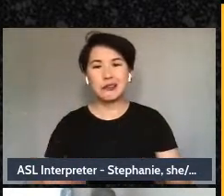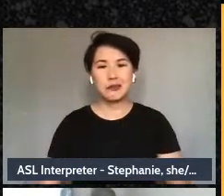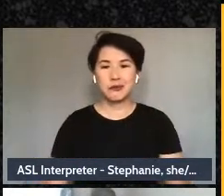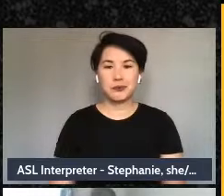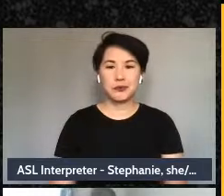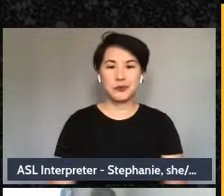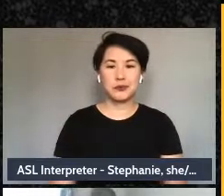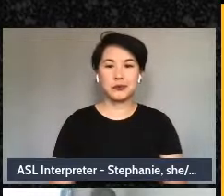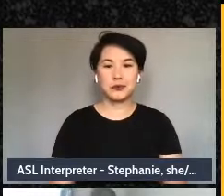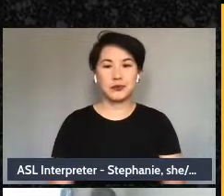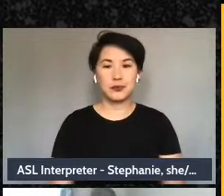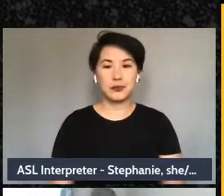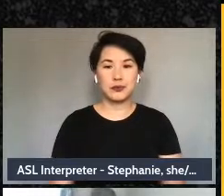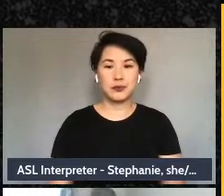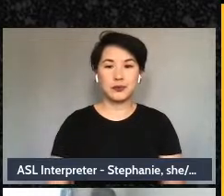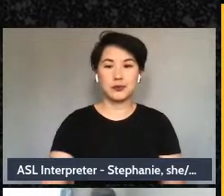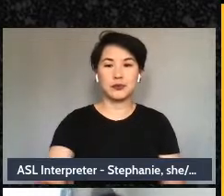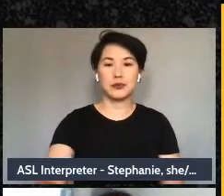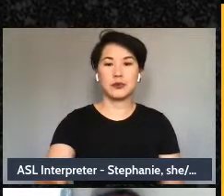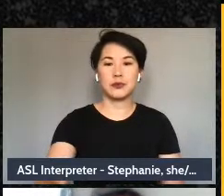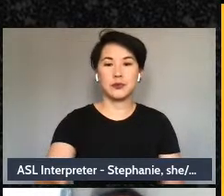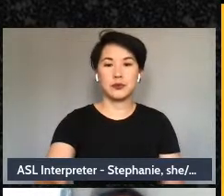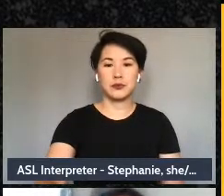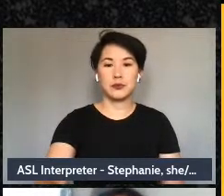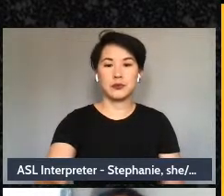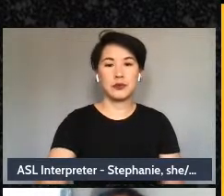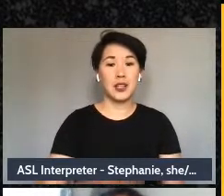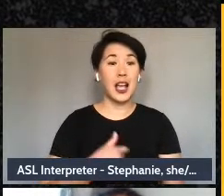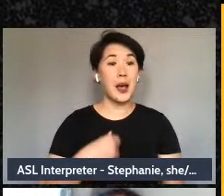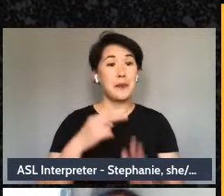I'm going to read this last one out, but please continue to drop them in the chat. I find some